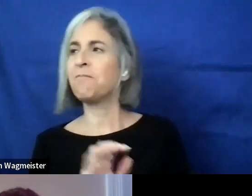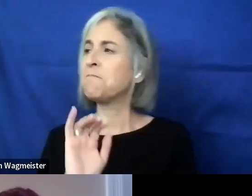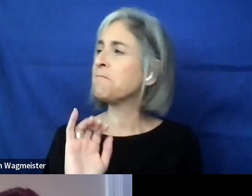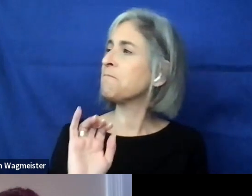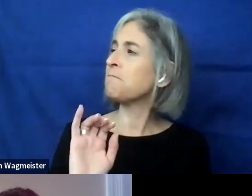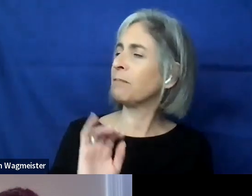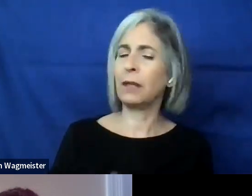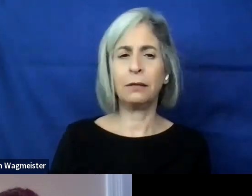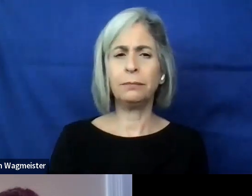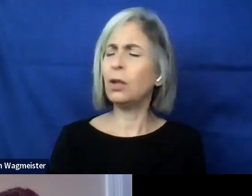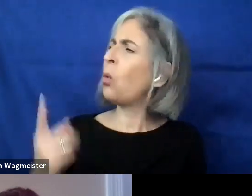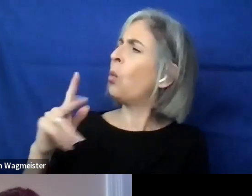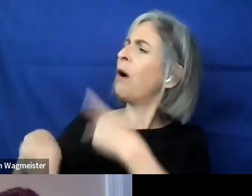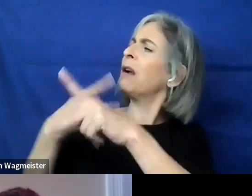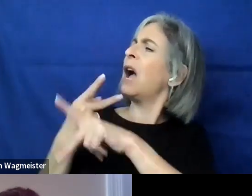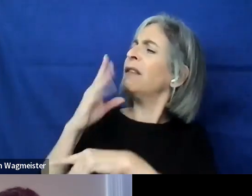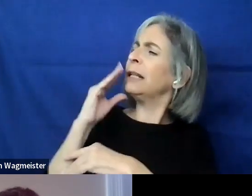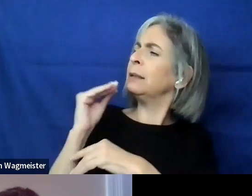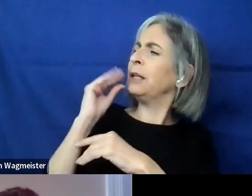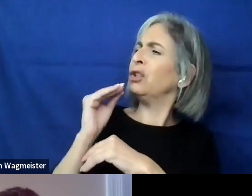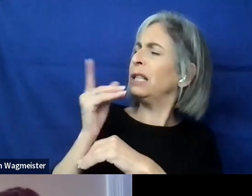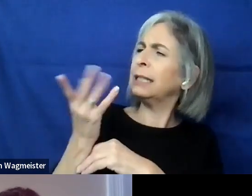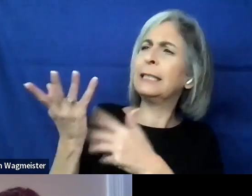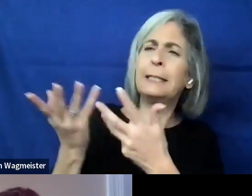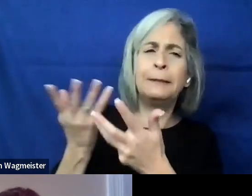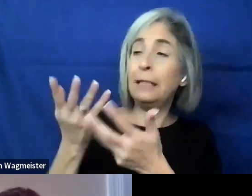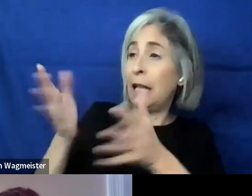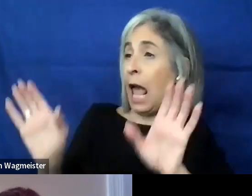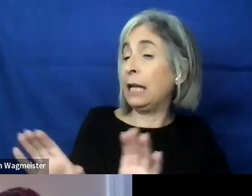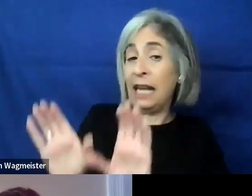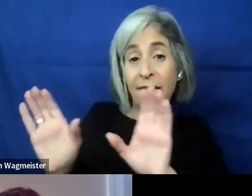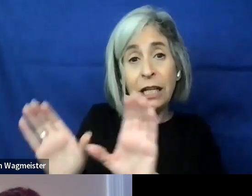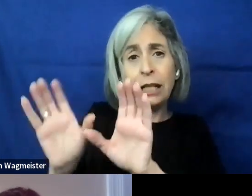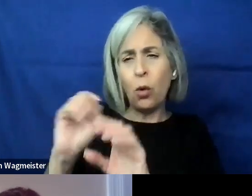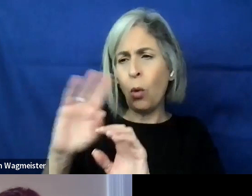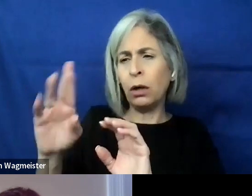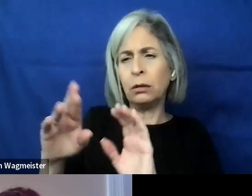And what kind of experience what kind of activities or responsibilities